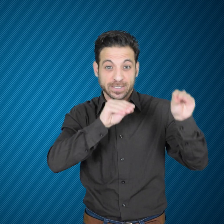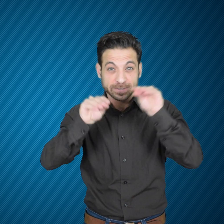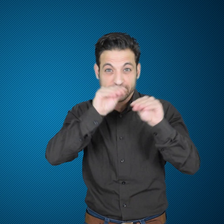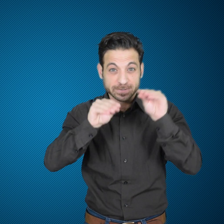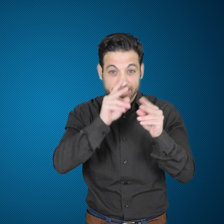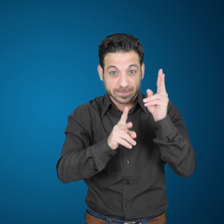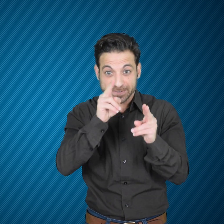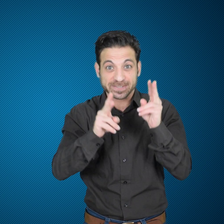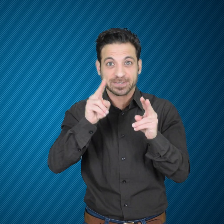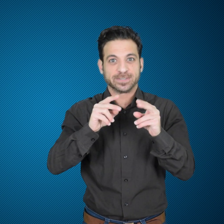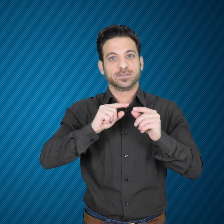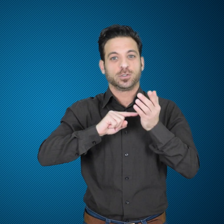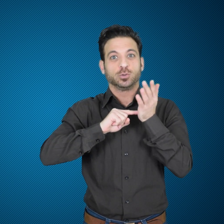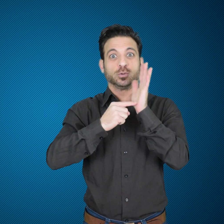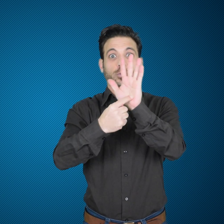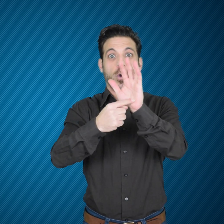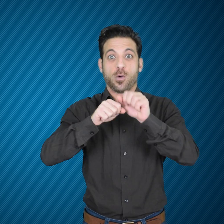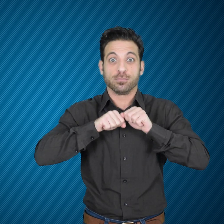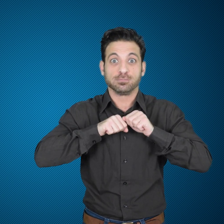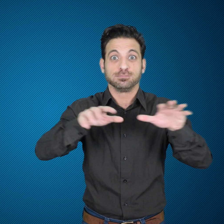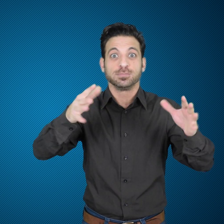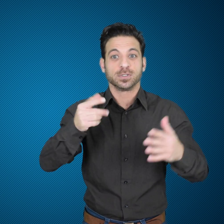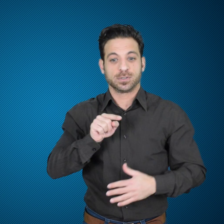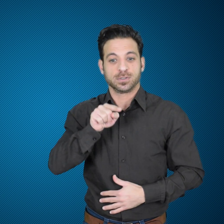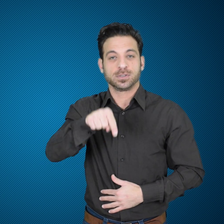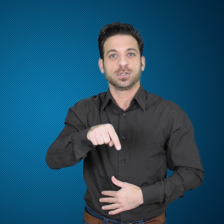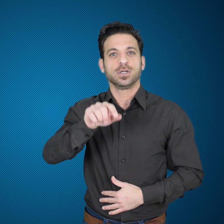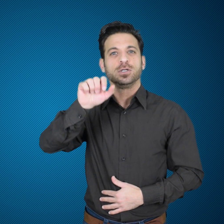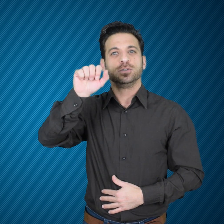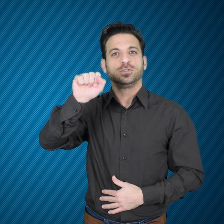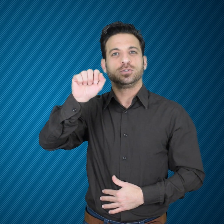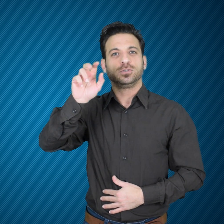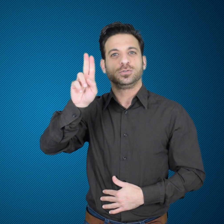will stream it this Sunday.